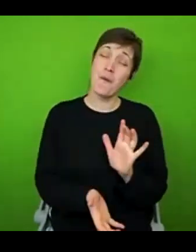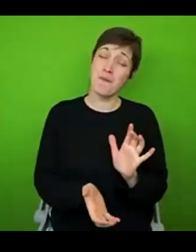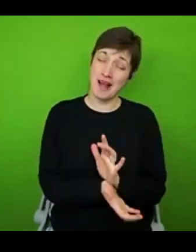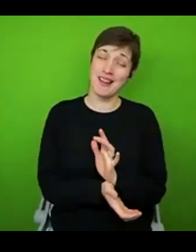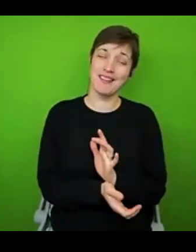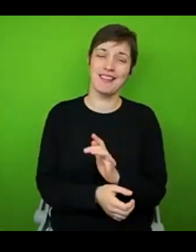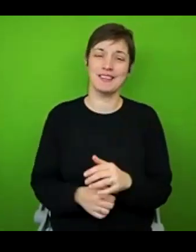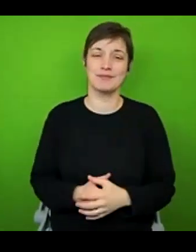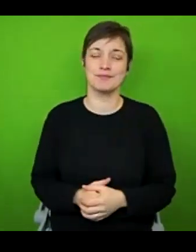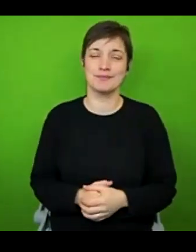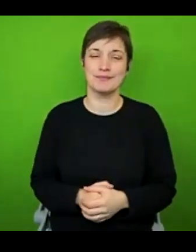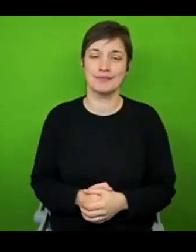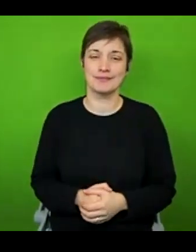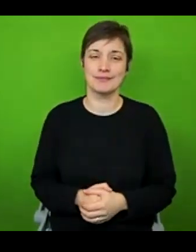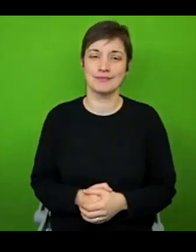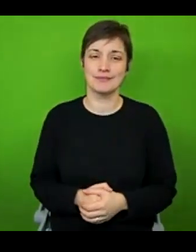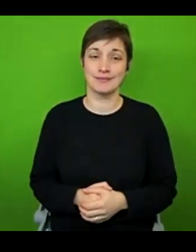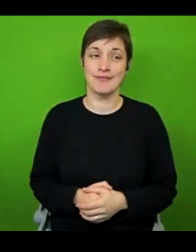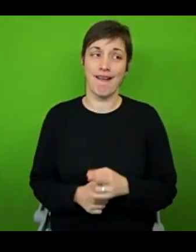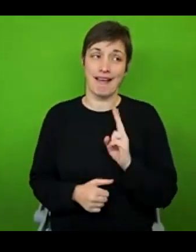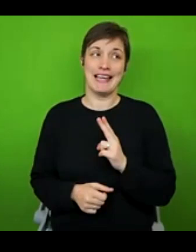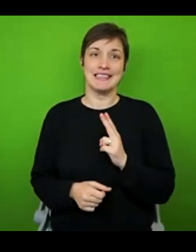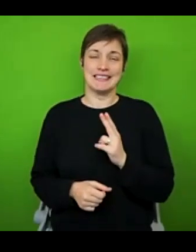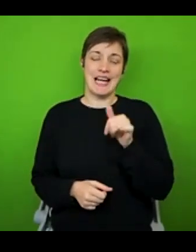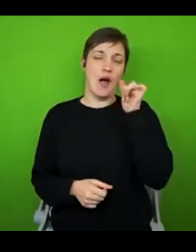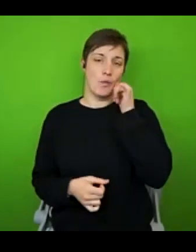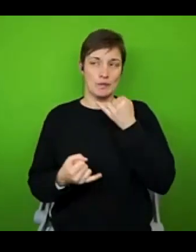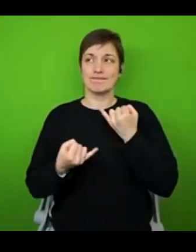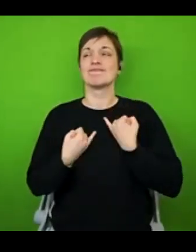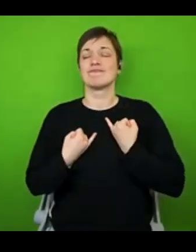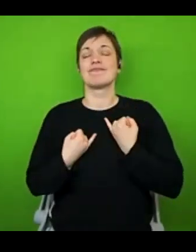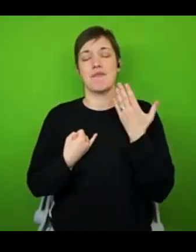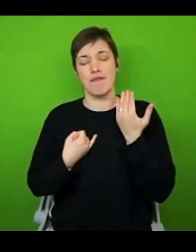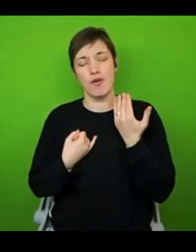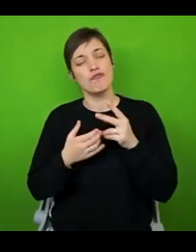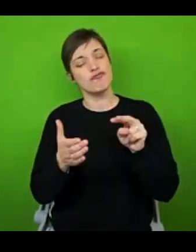Again, I have fallen short here in the past. So I also happen to love reading, I don't know if you can tell.